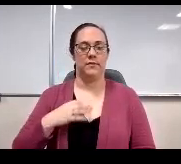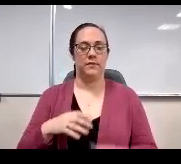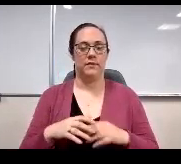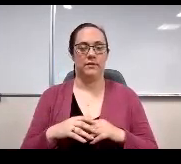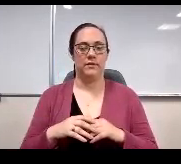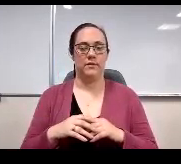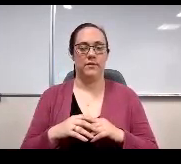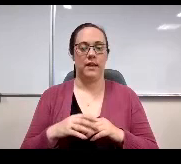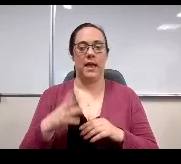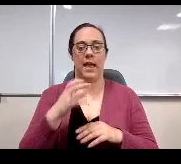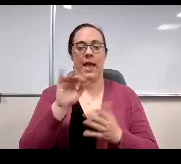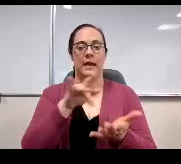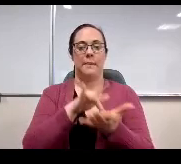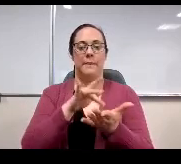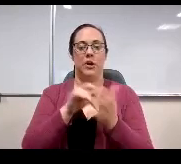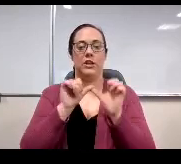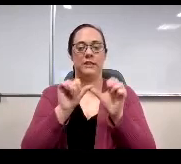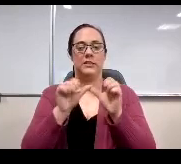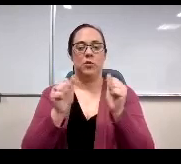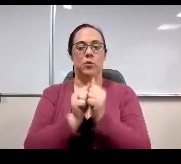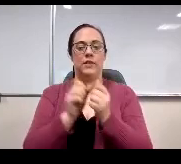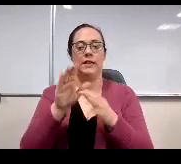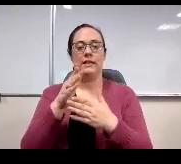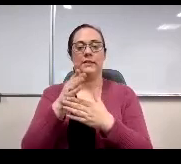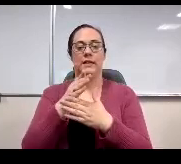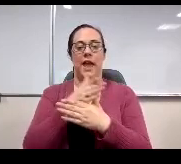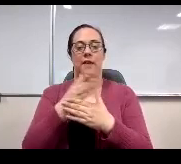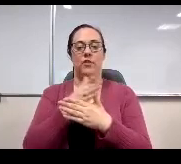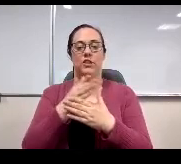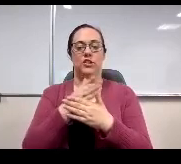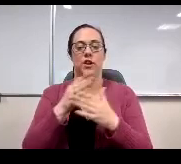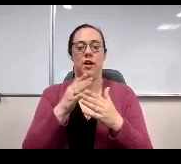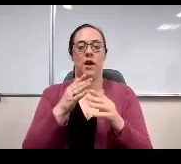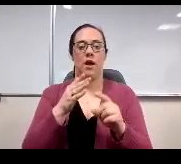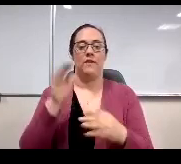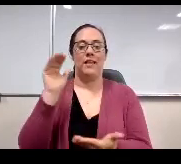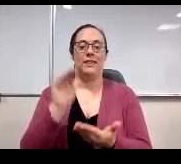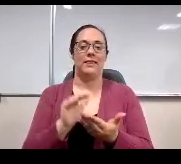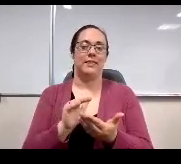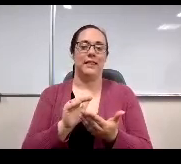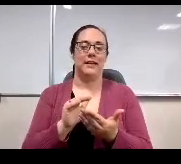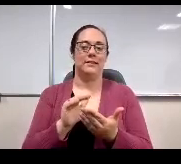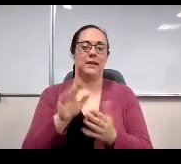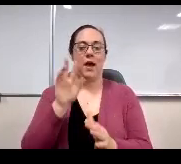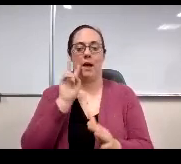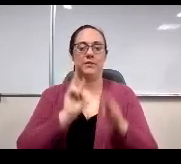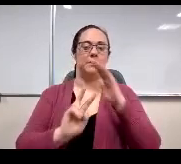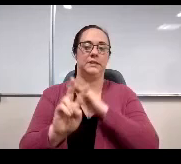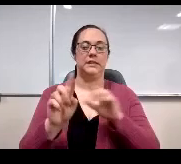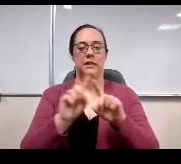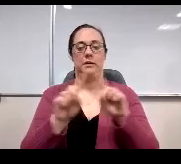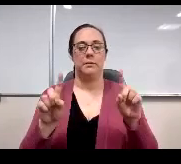And middle is consistent with the district averages with a slightly less optimistic result for the responding staff.